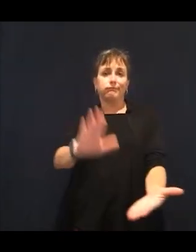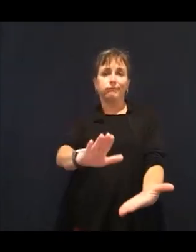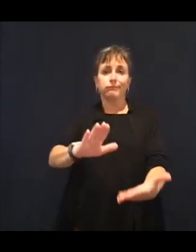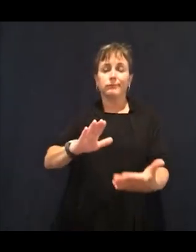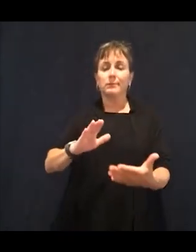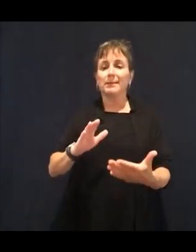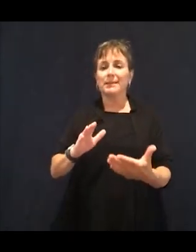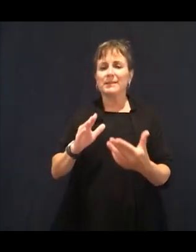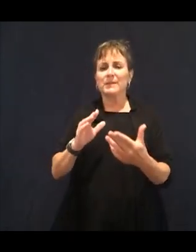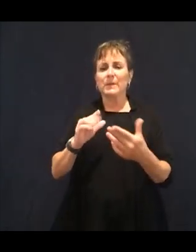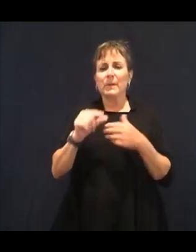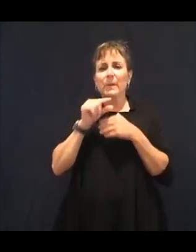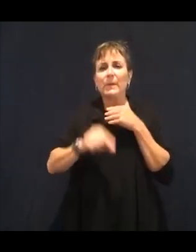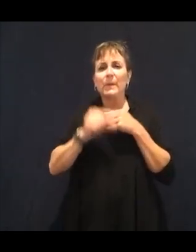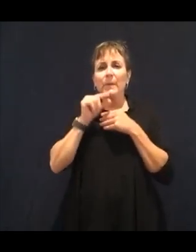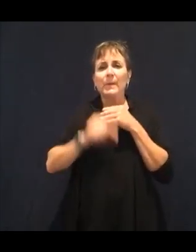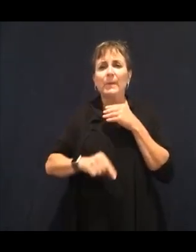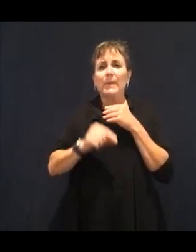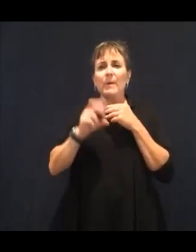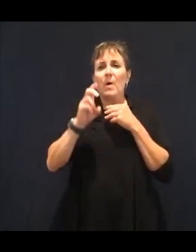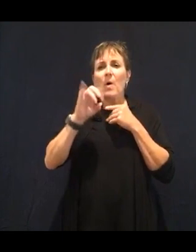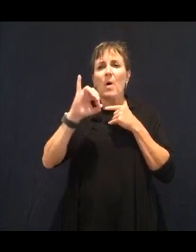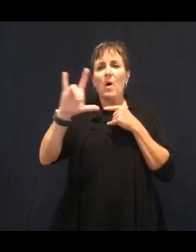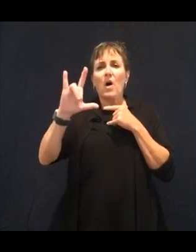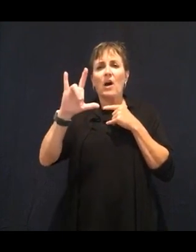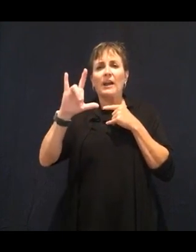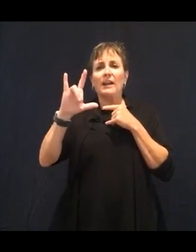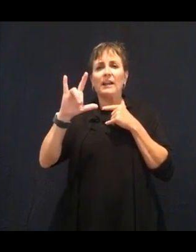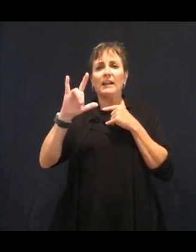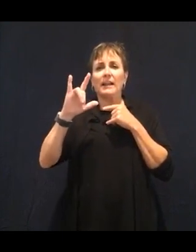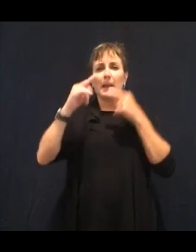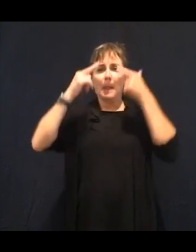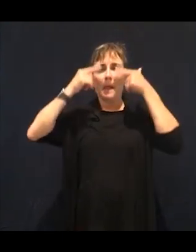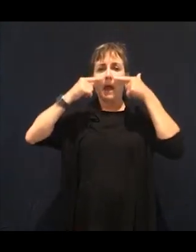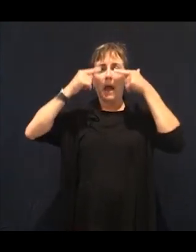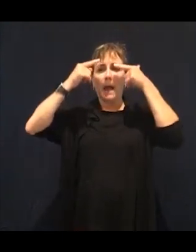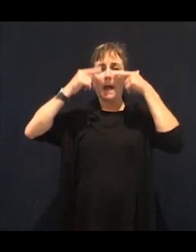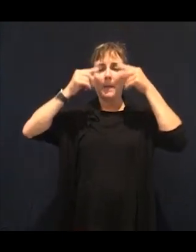that protects our eye in general. Another vitamin